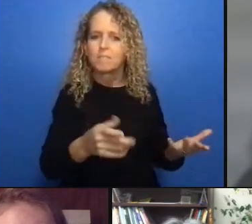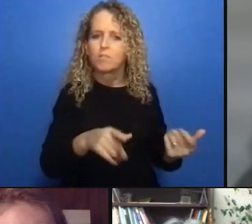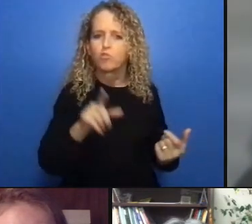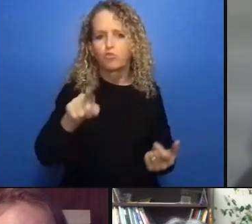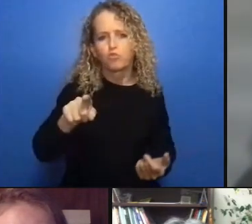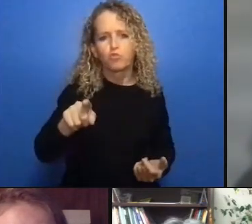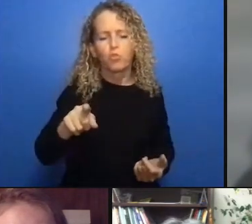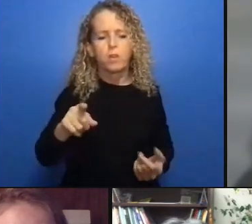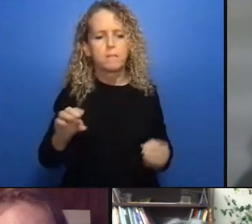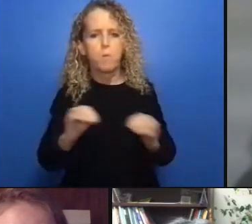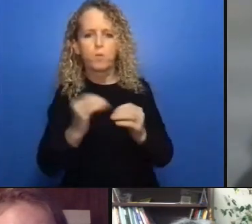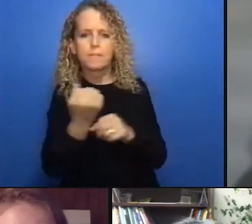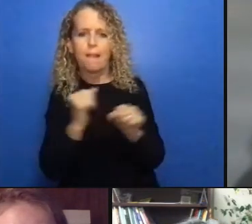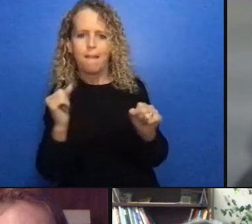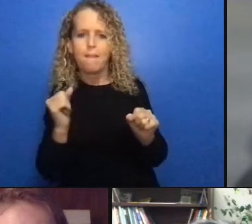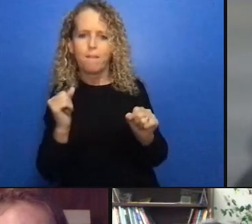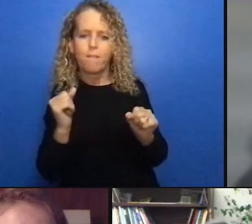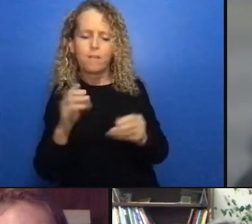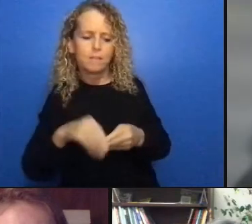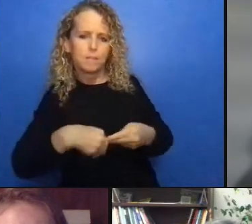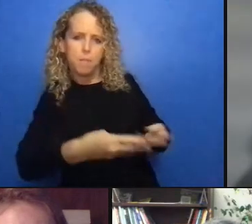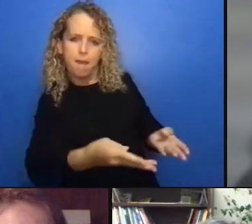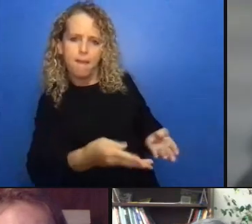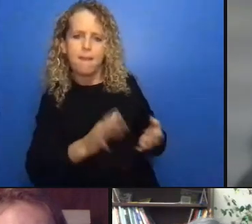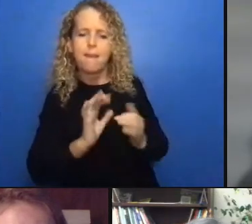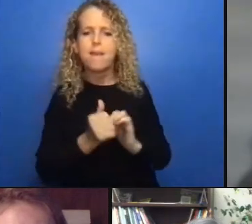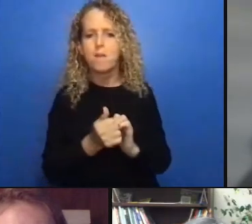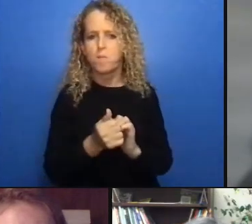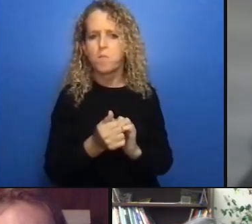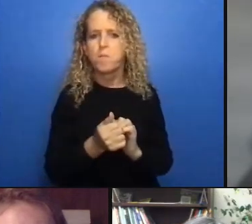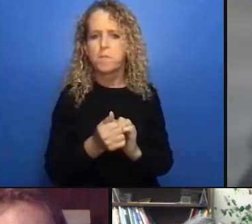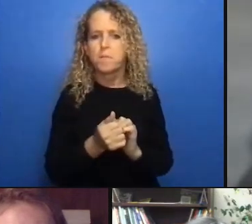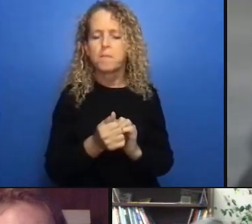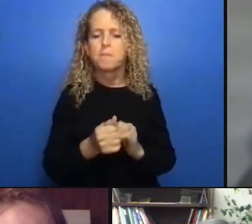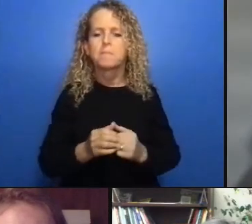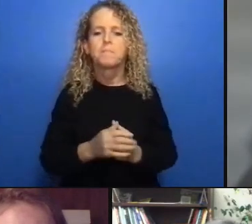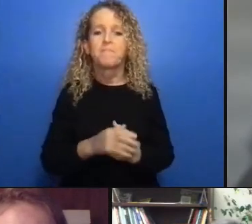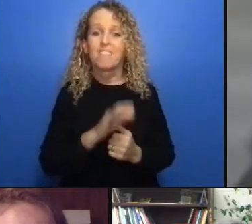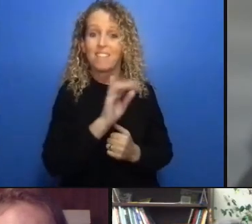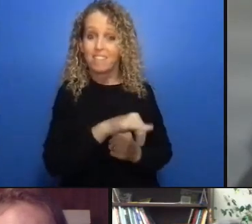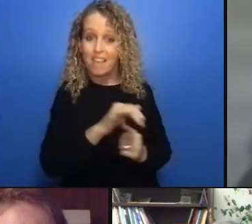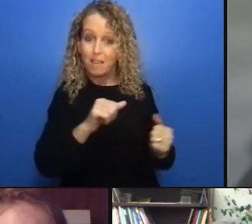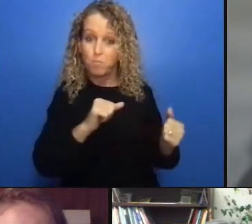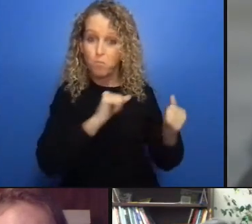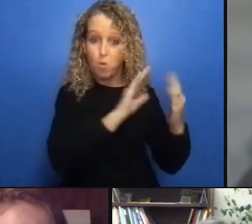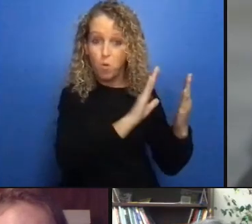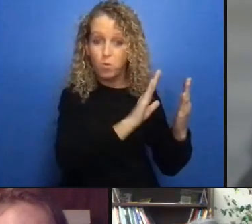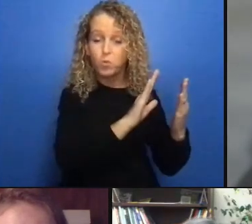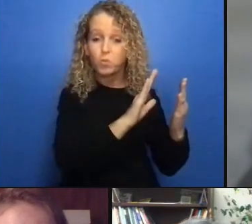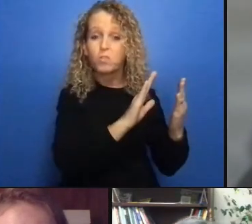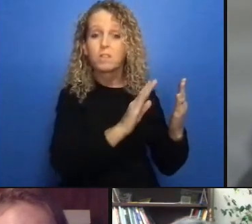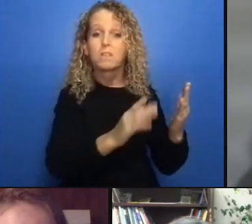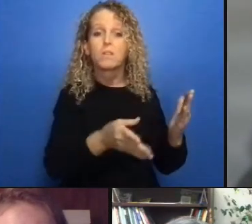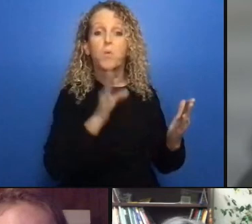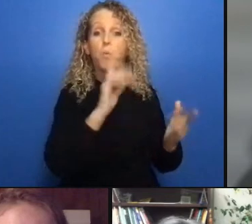of the issues that have to do with evolution and defunding some of them are more concrete and quite